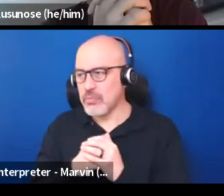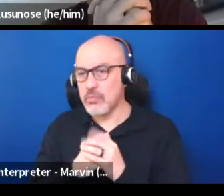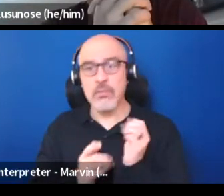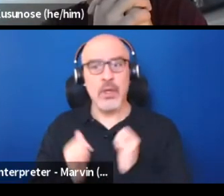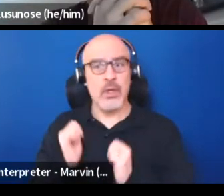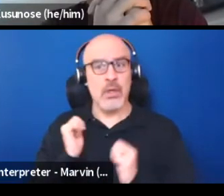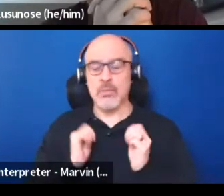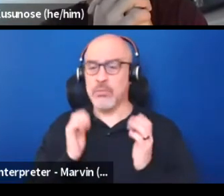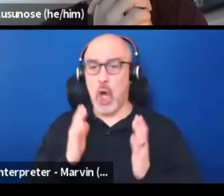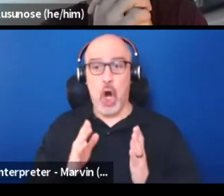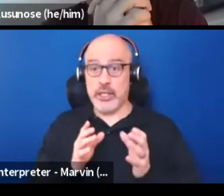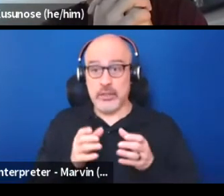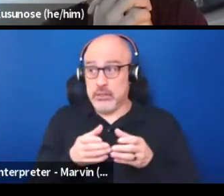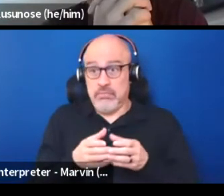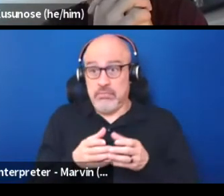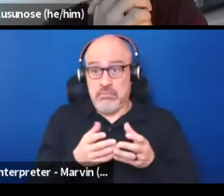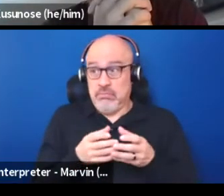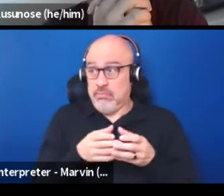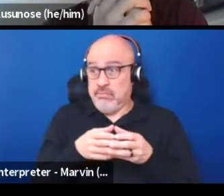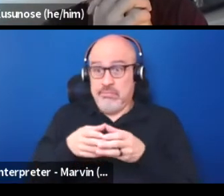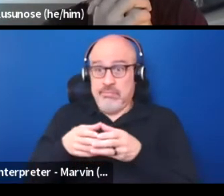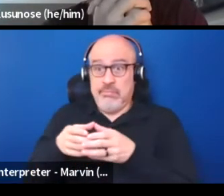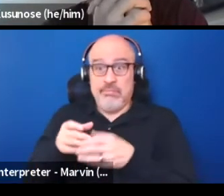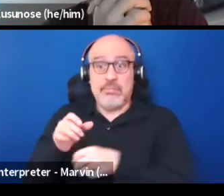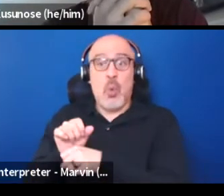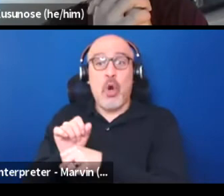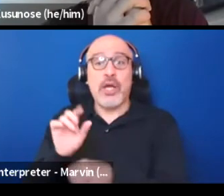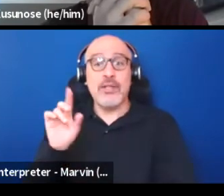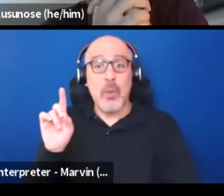and we were actually working with the Domestic Violence Unit